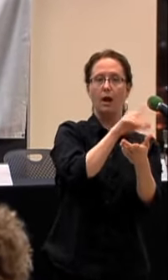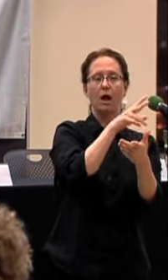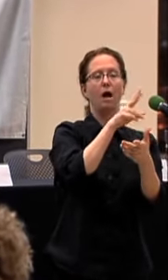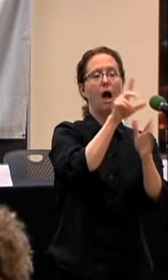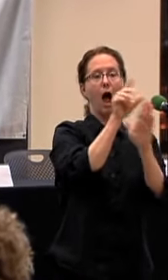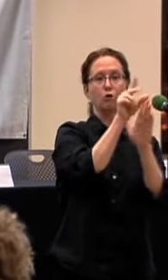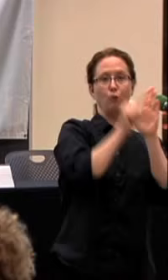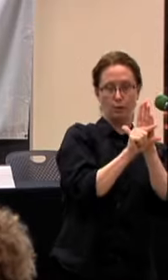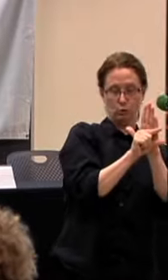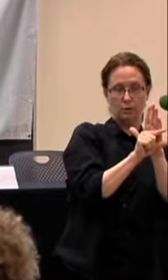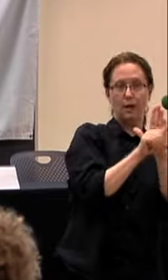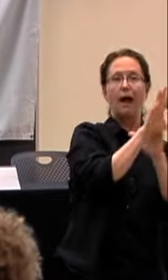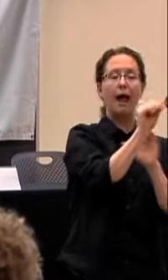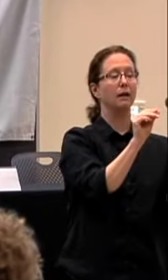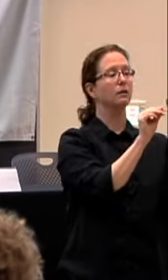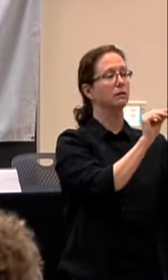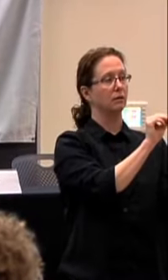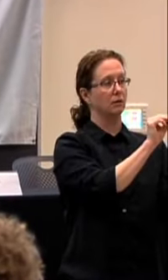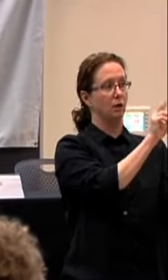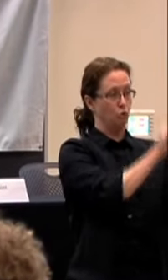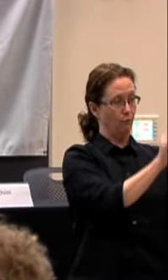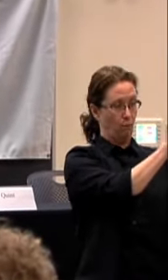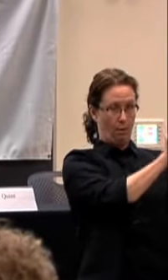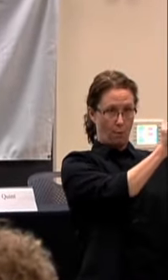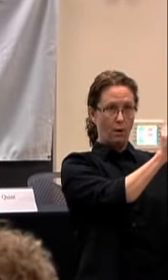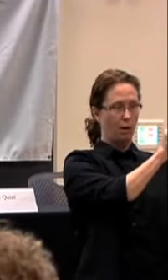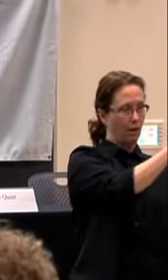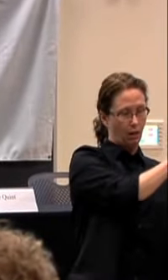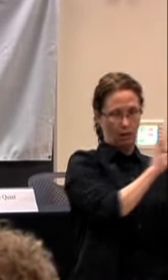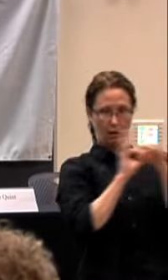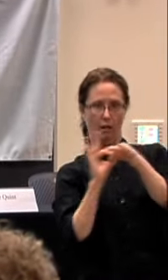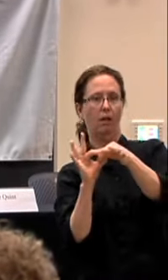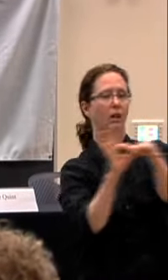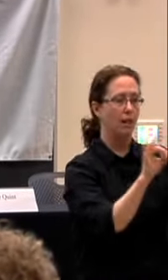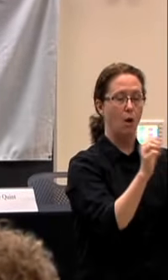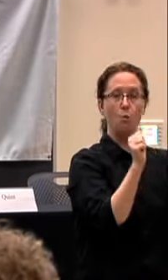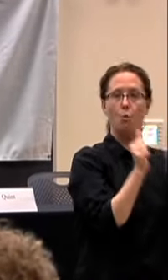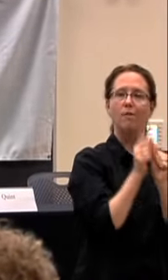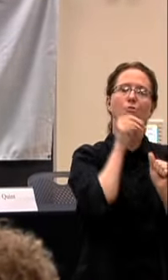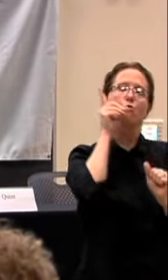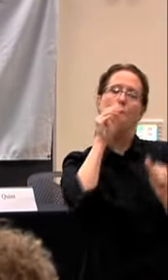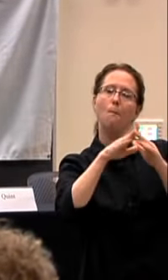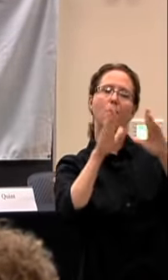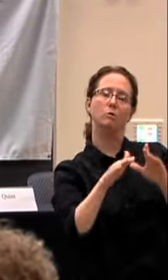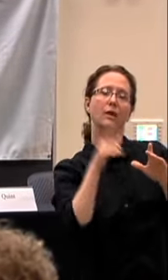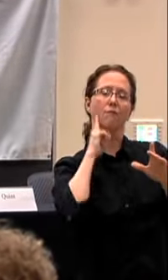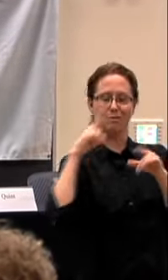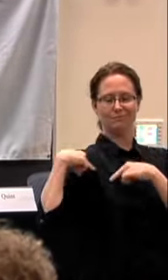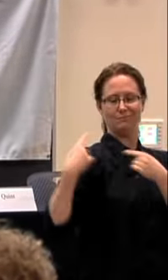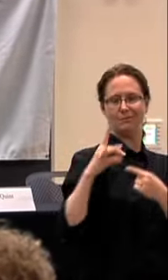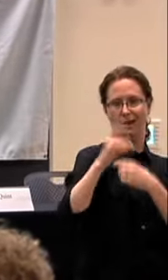WHO HAVE COLLABORATED WITH UNIVERSITY HOUSING FOR THE LAST EIGHT YEARS TO MAKE THIS SERIES POSSIBLE.